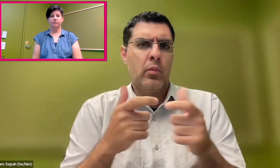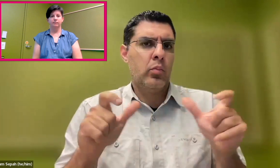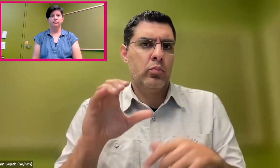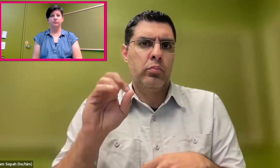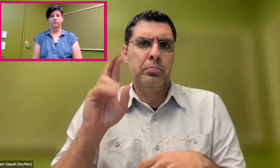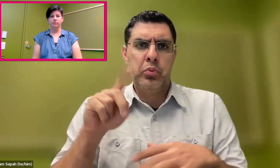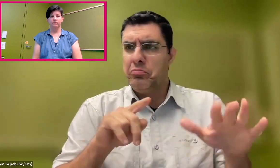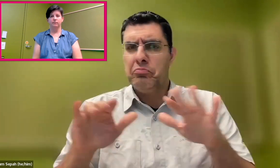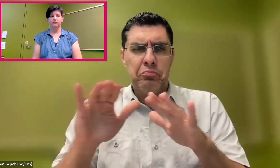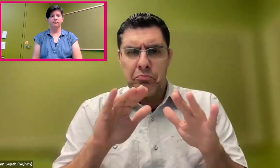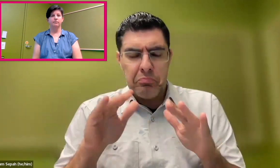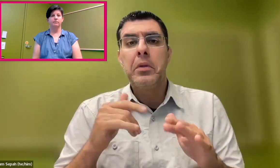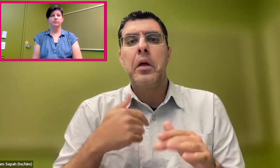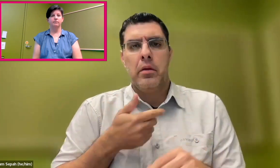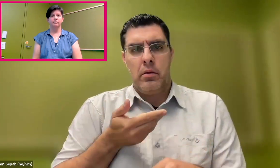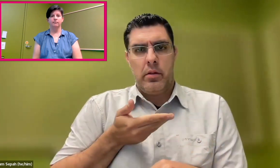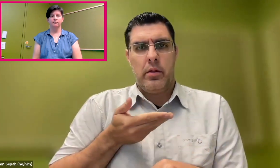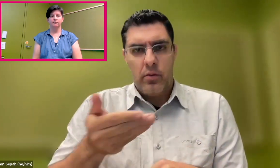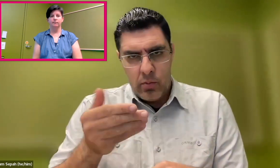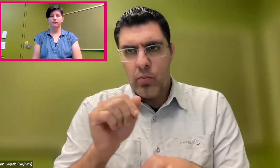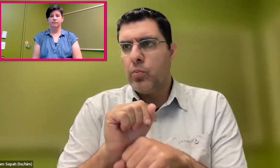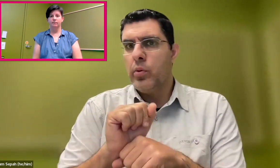I was invited to interview at different corporations,